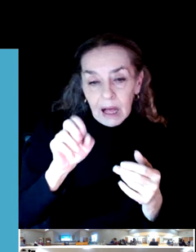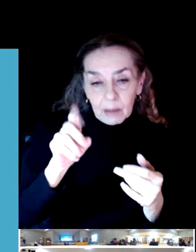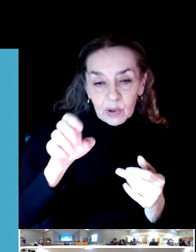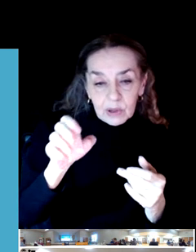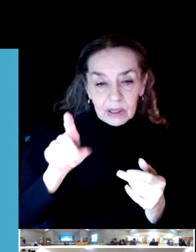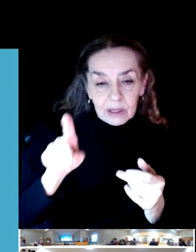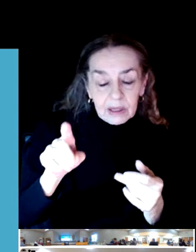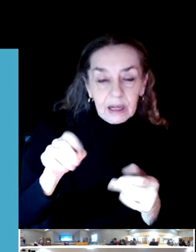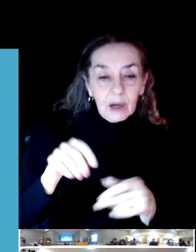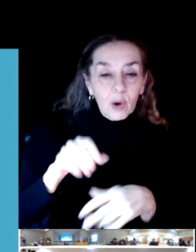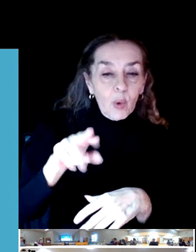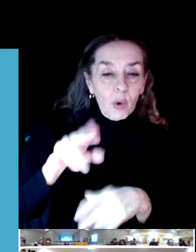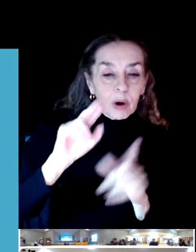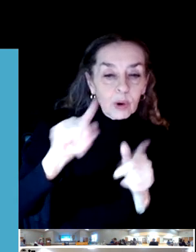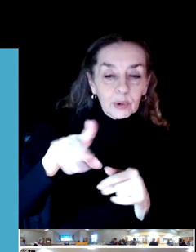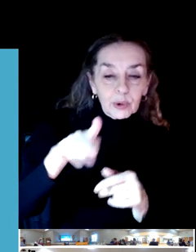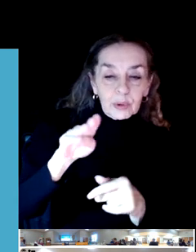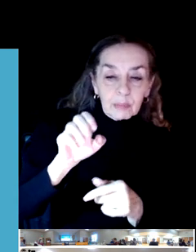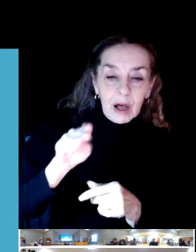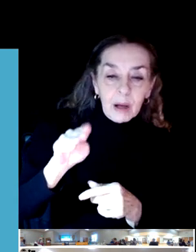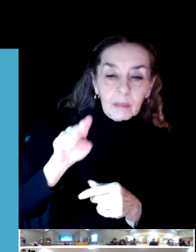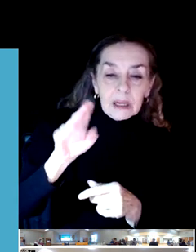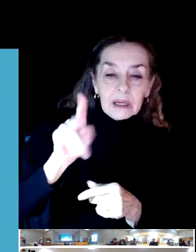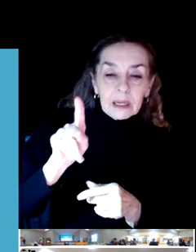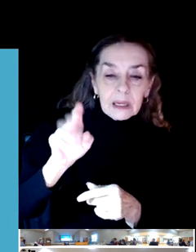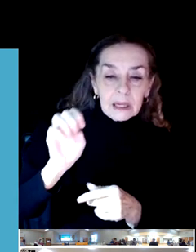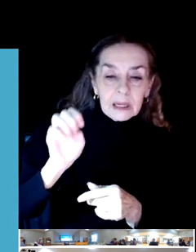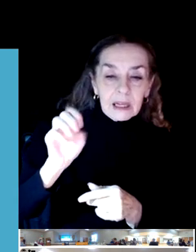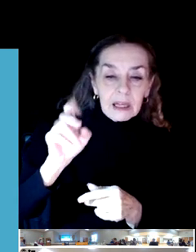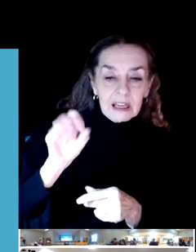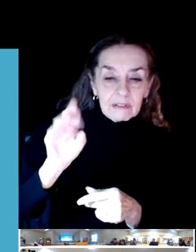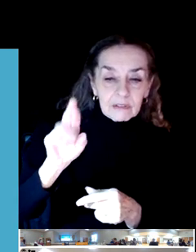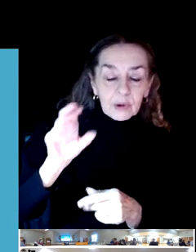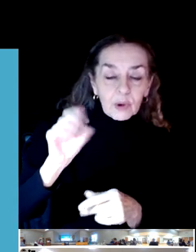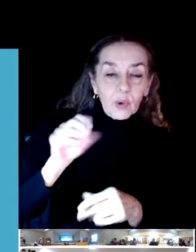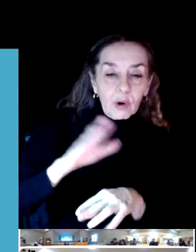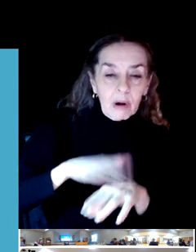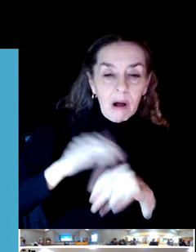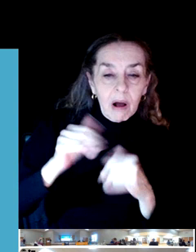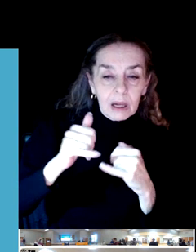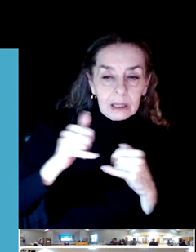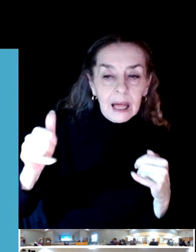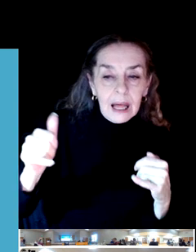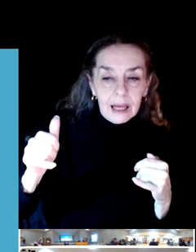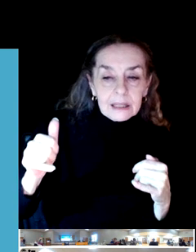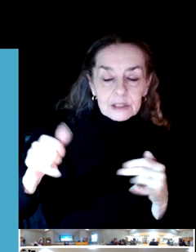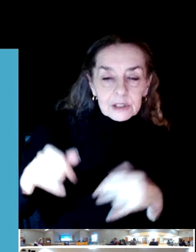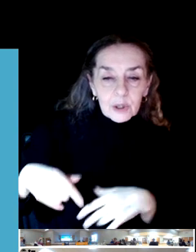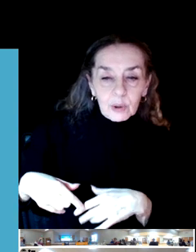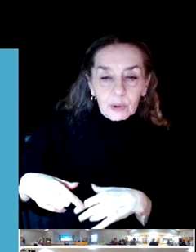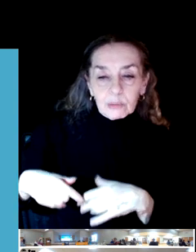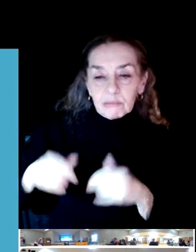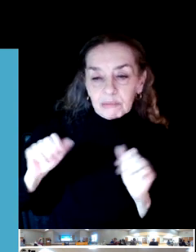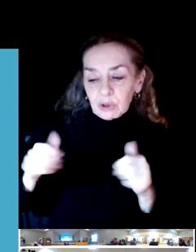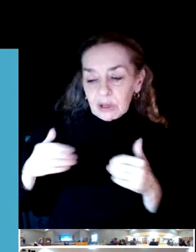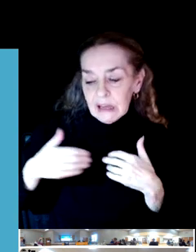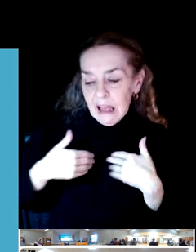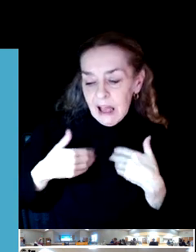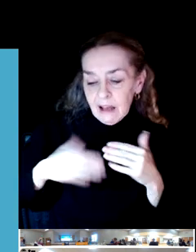Center or you can do it online virtually as well. So we give people up to 3 minutes to state what they like to see.